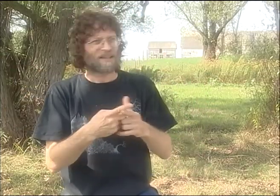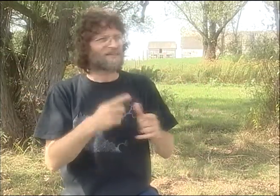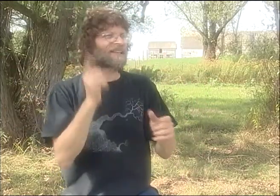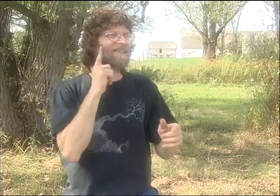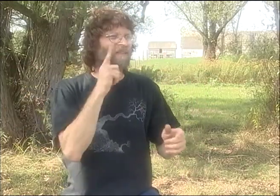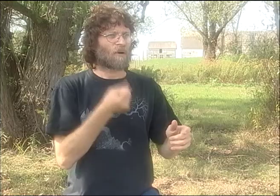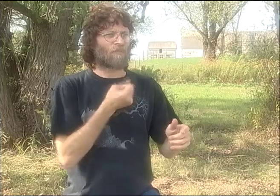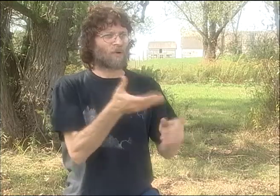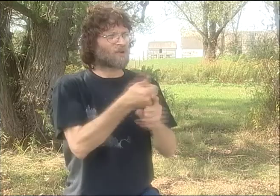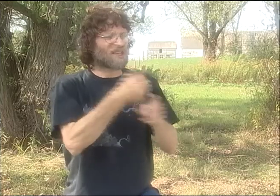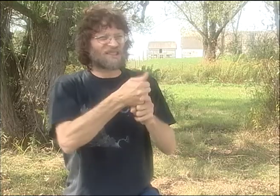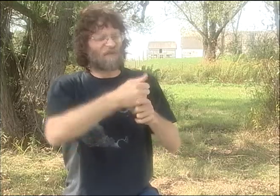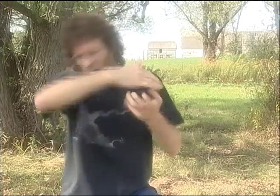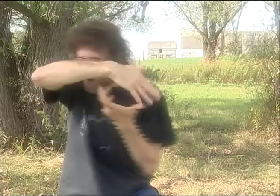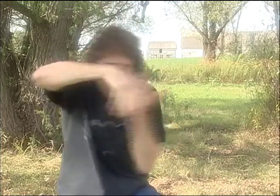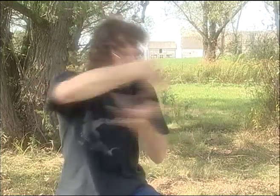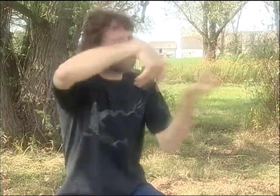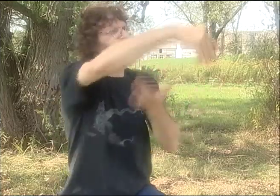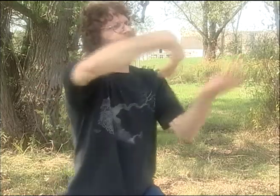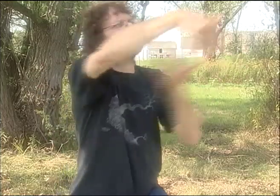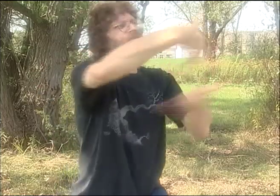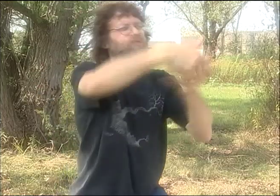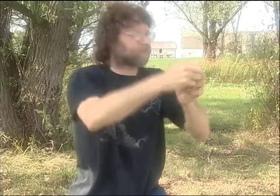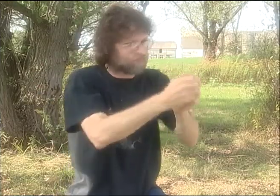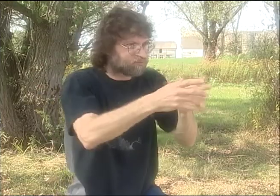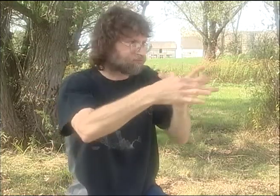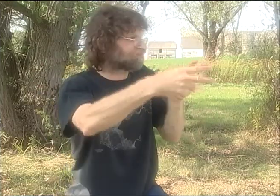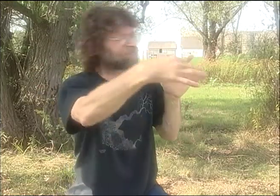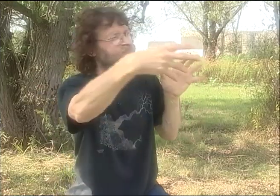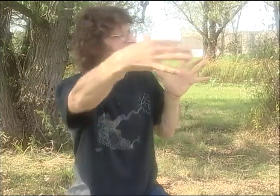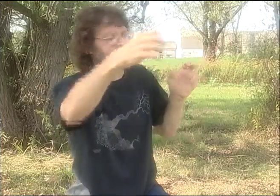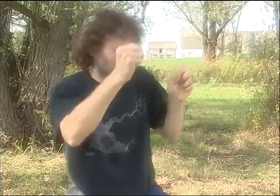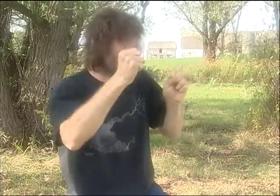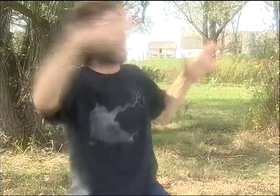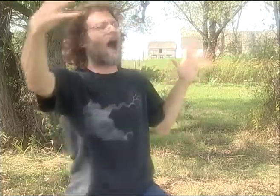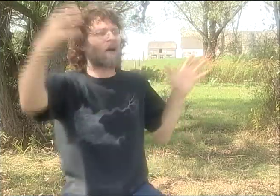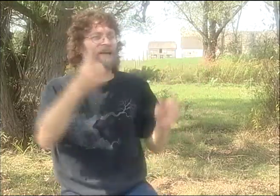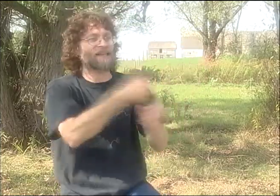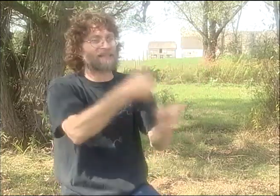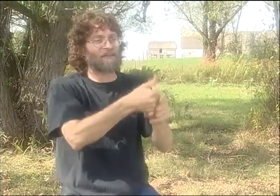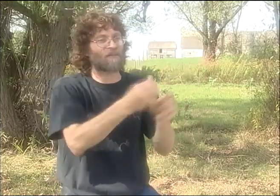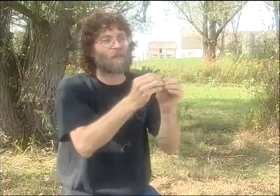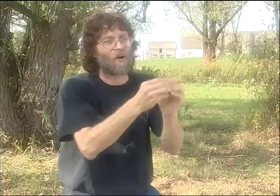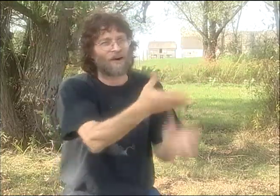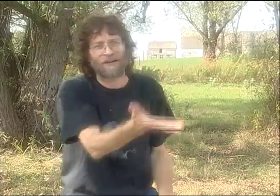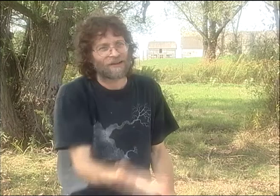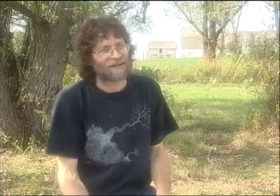AND THE WHOLE POETRY SCENE JUST EXPLODED. DEAF POETRY REALLY TOOK OFF